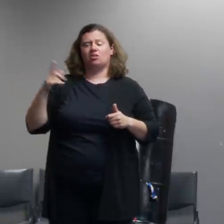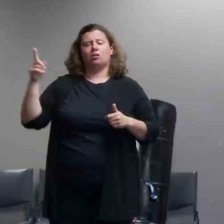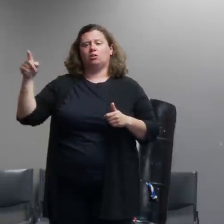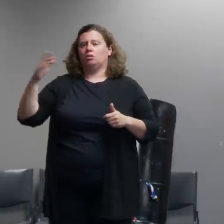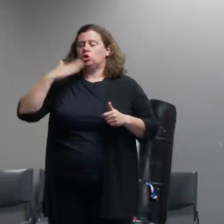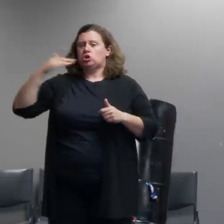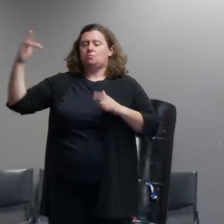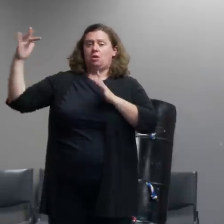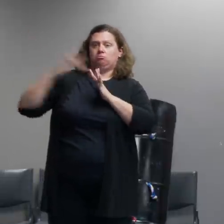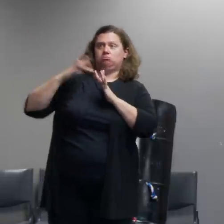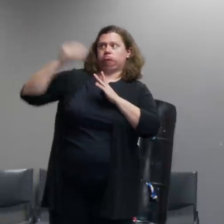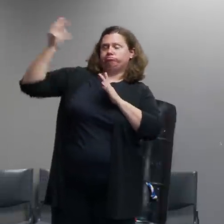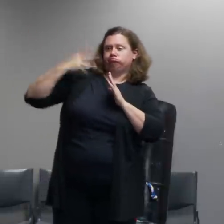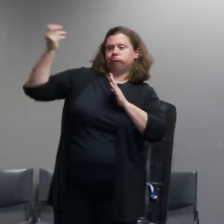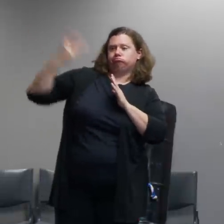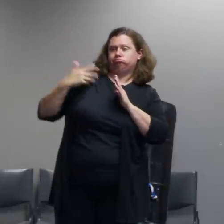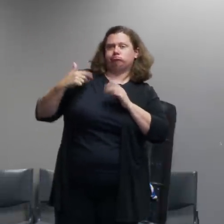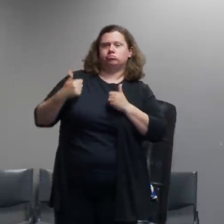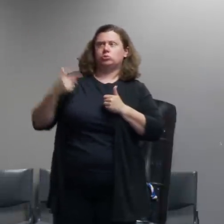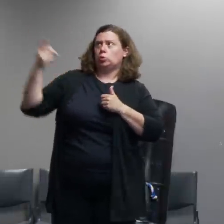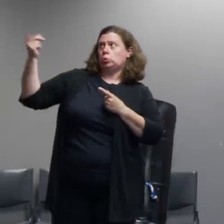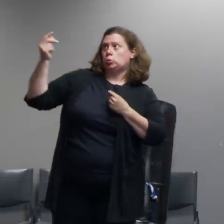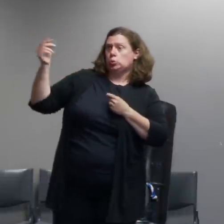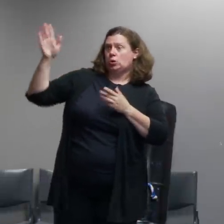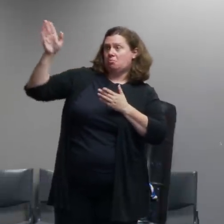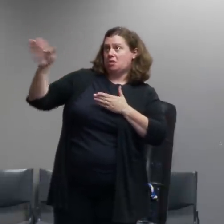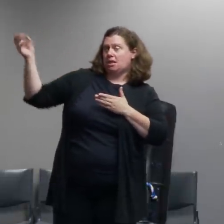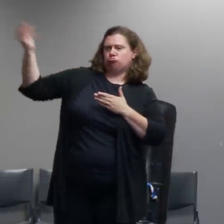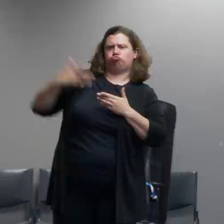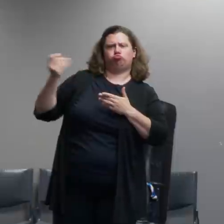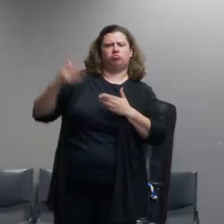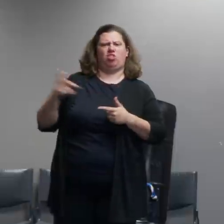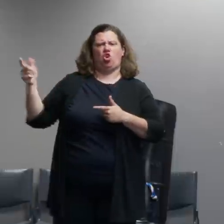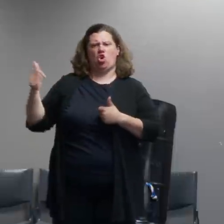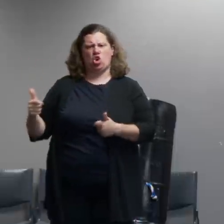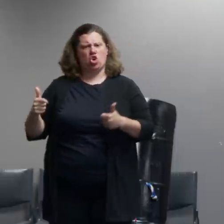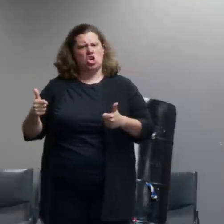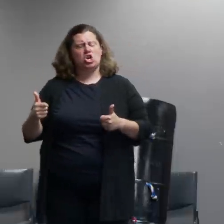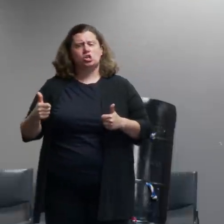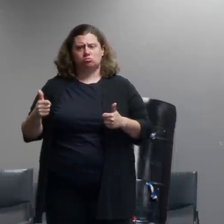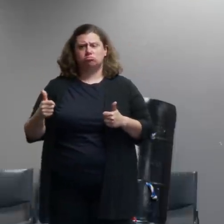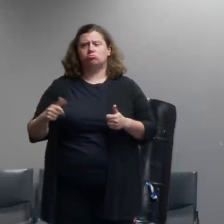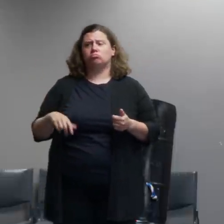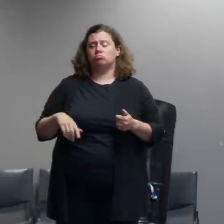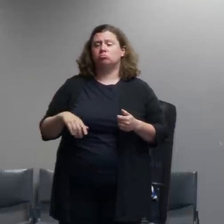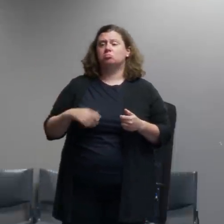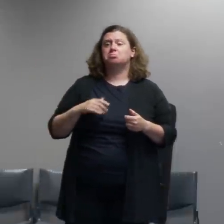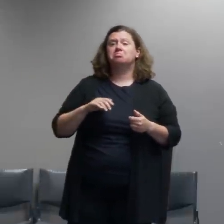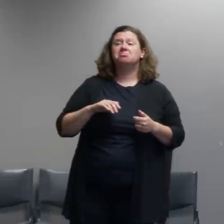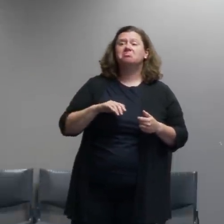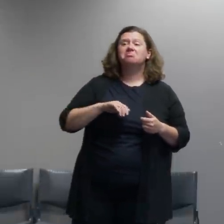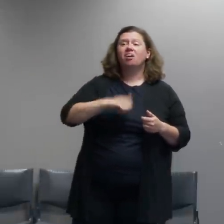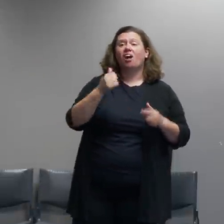about their plans but you know did other people in the organization have more detailed knowledge than me